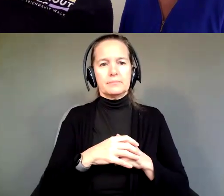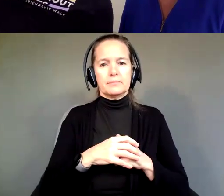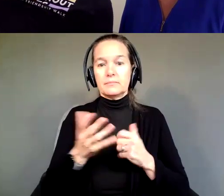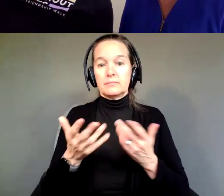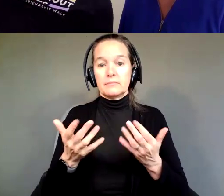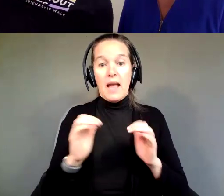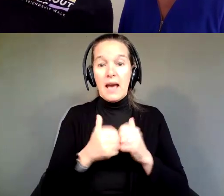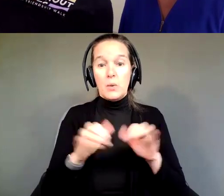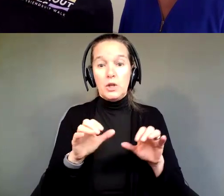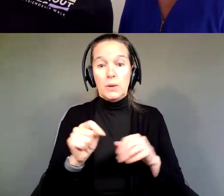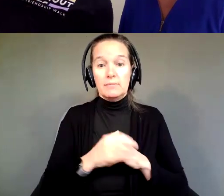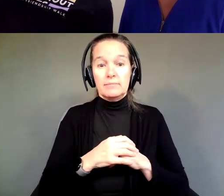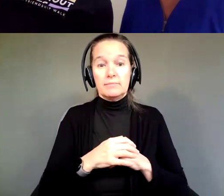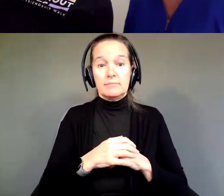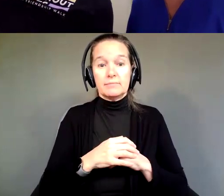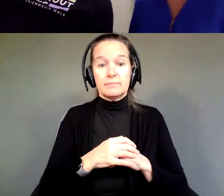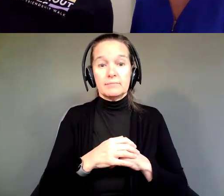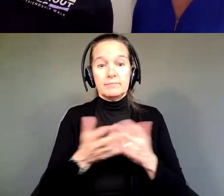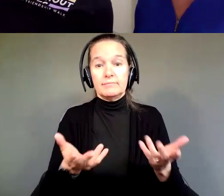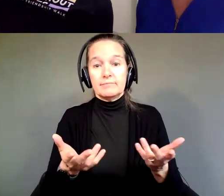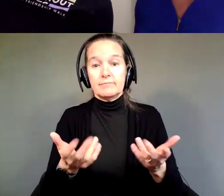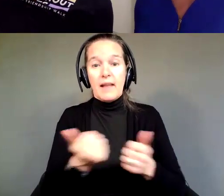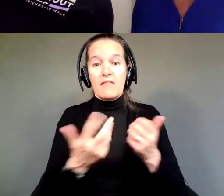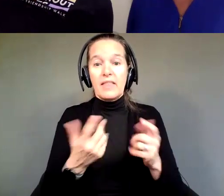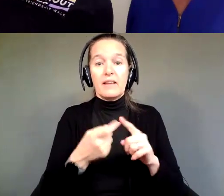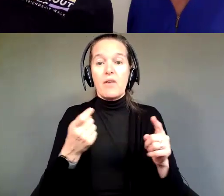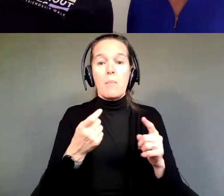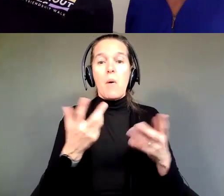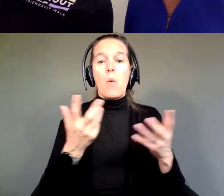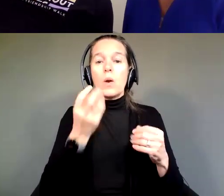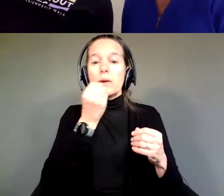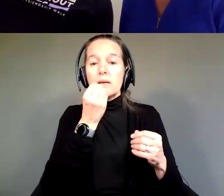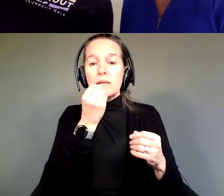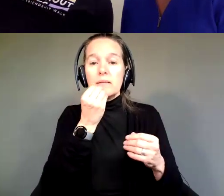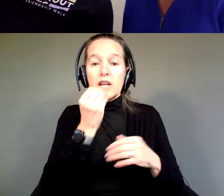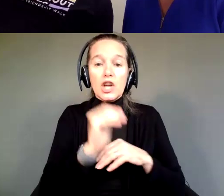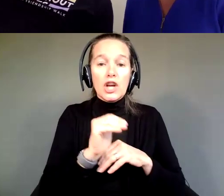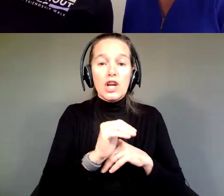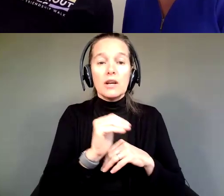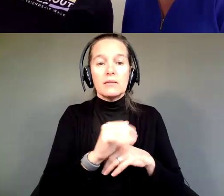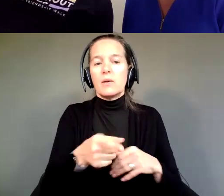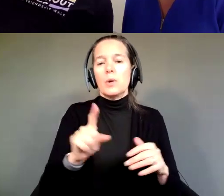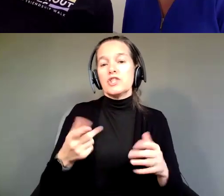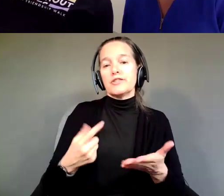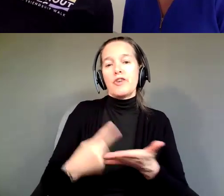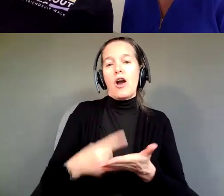Everything from what are we having for dinner to We just talk about it. What sport are you going to do for Special Olympics, right?